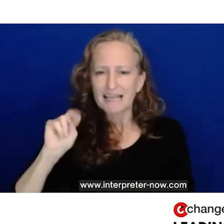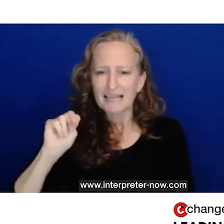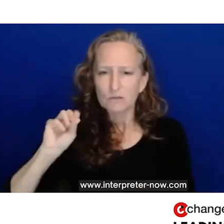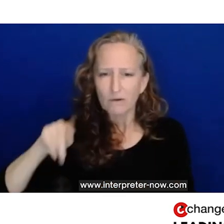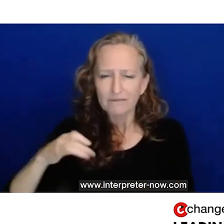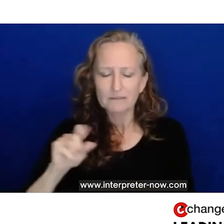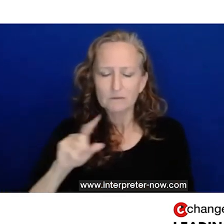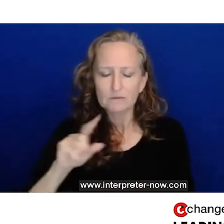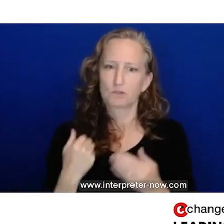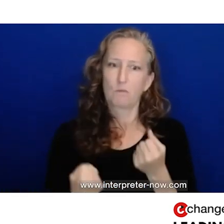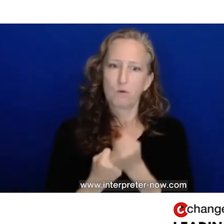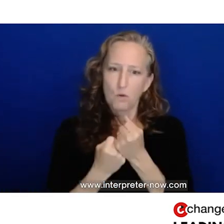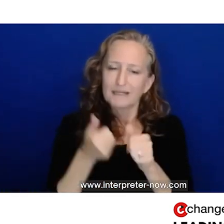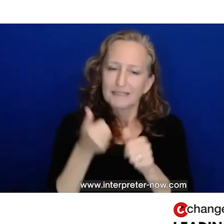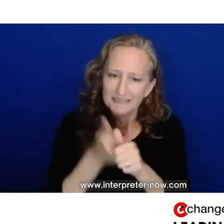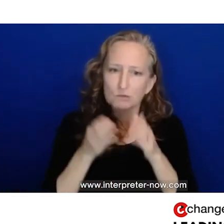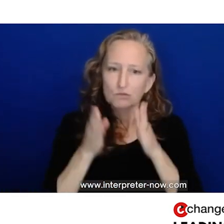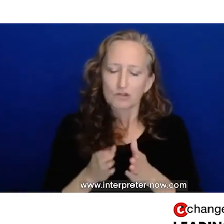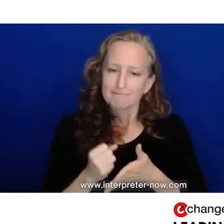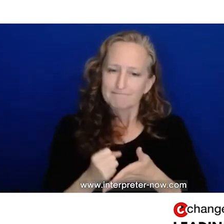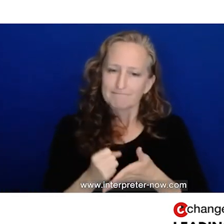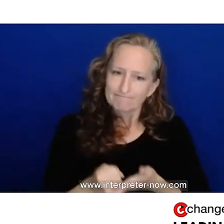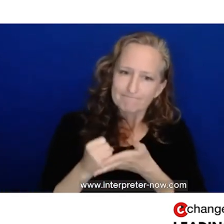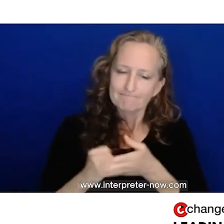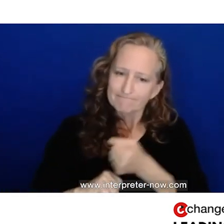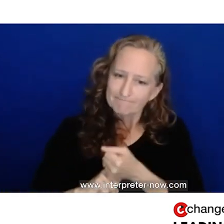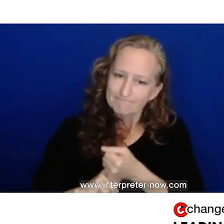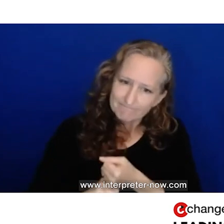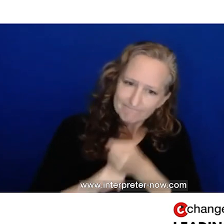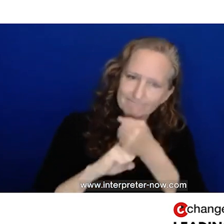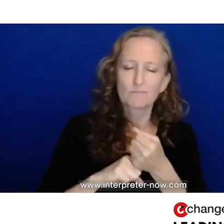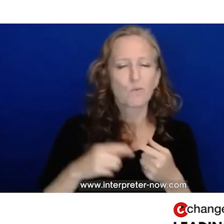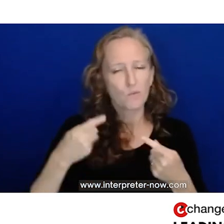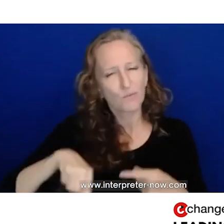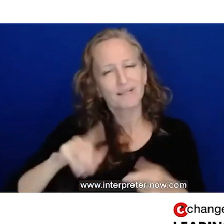with giving you a little thrust and momentum in the day. We know that, exercise is important.